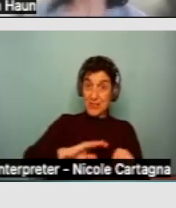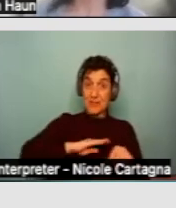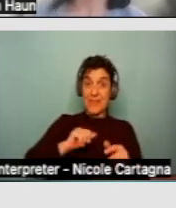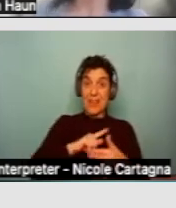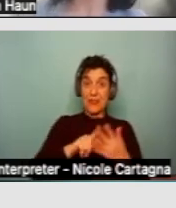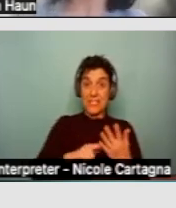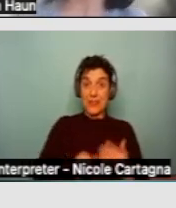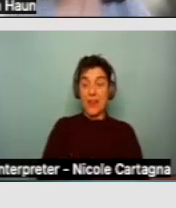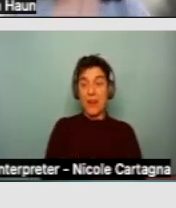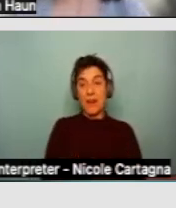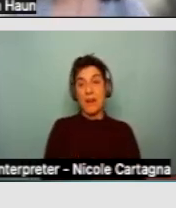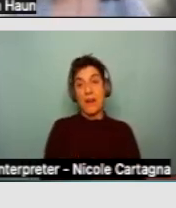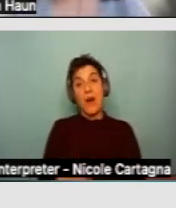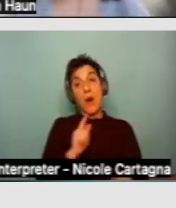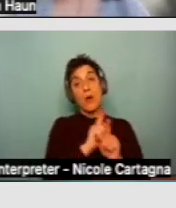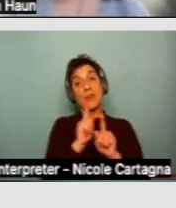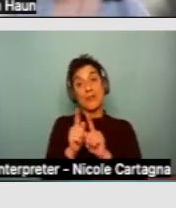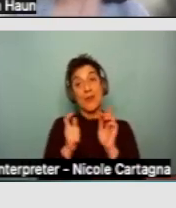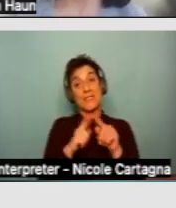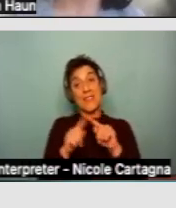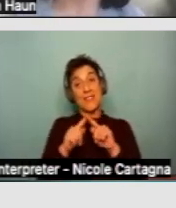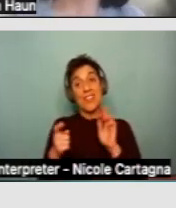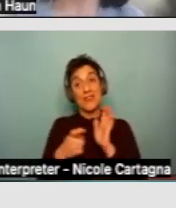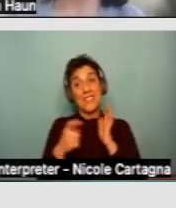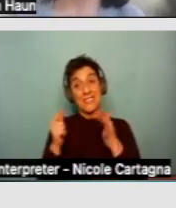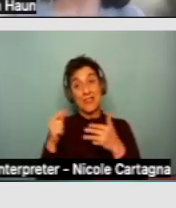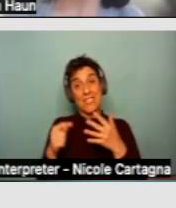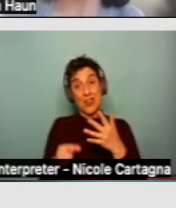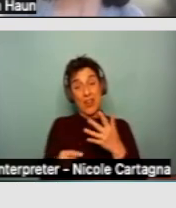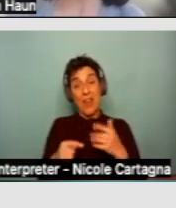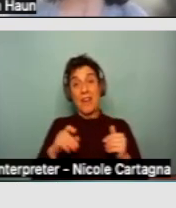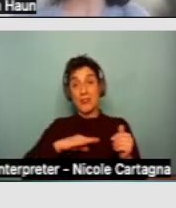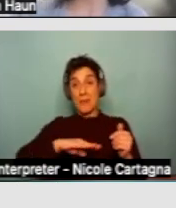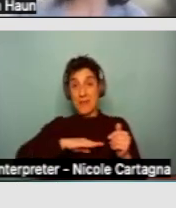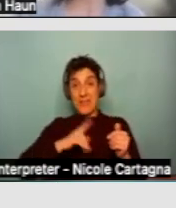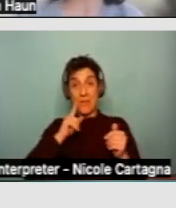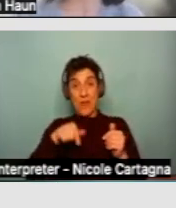And in addition to meeting this critical, this type of request does have to be approved